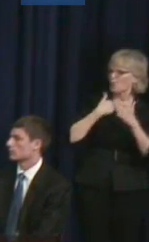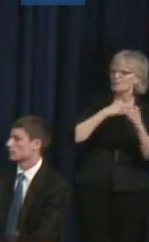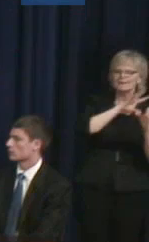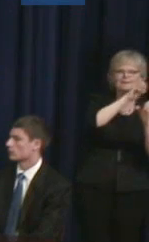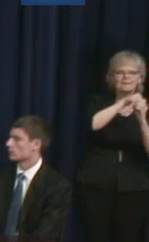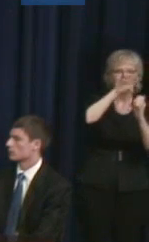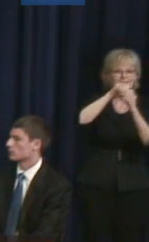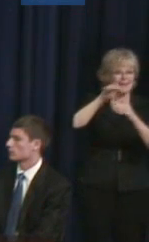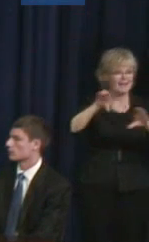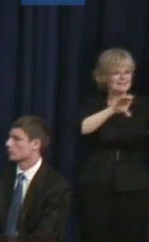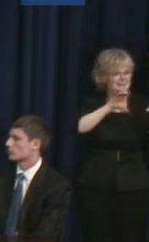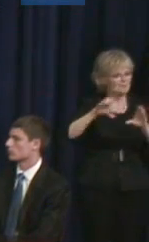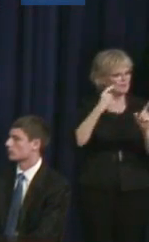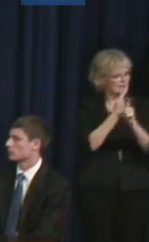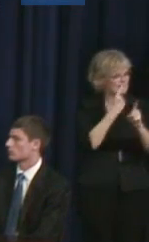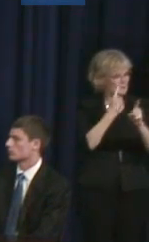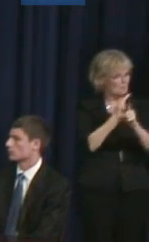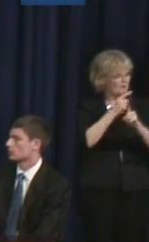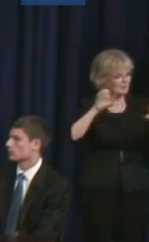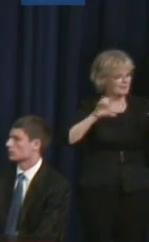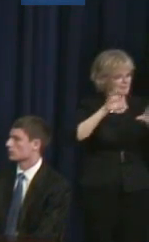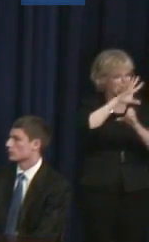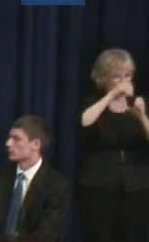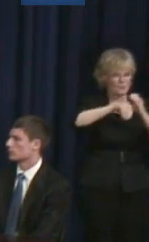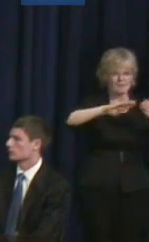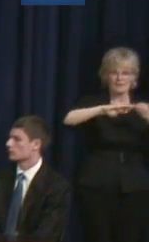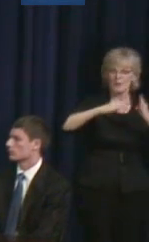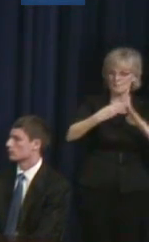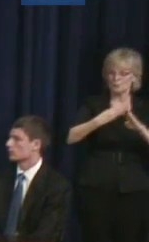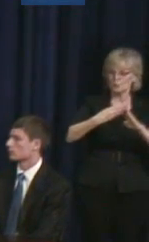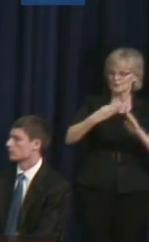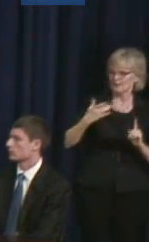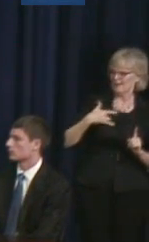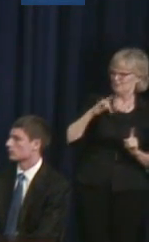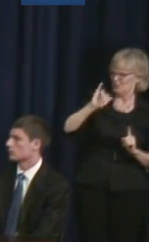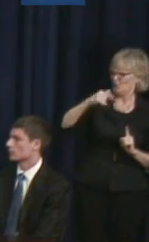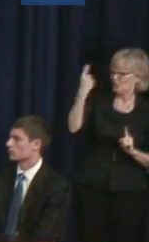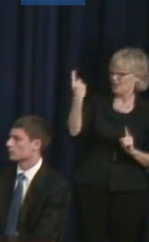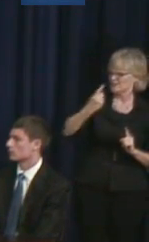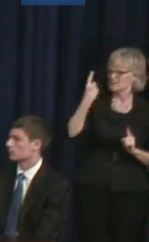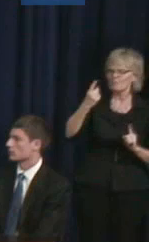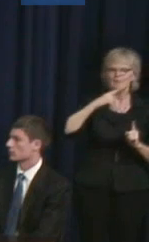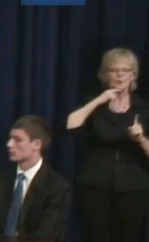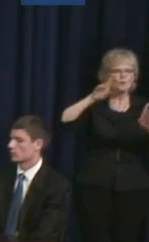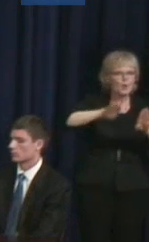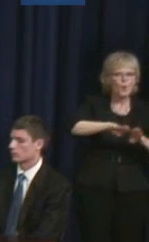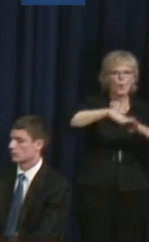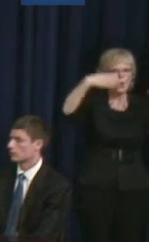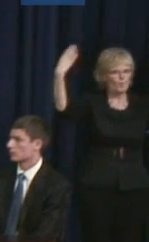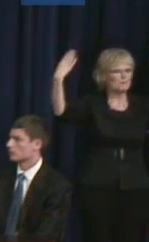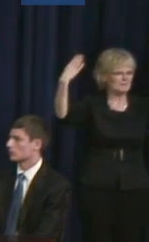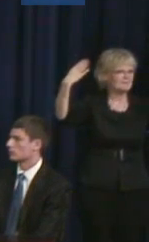that are typical activities in our communities is something that I really believe opens doors and opportunities.